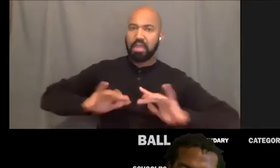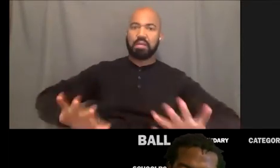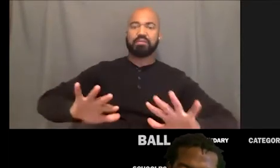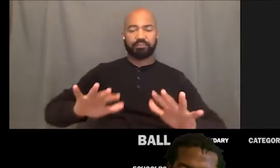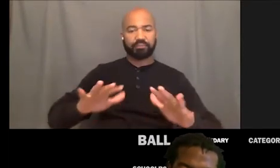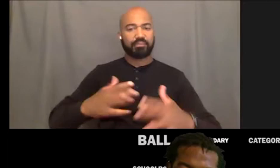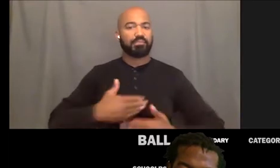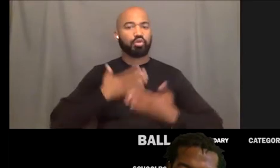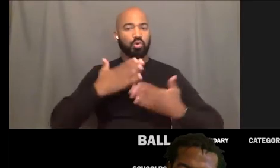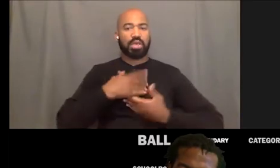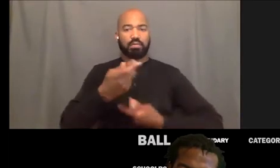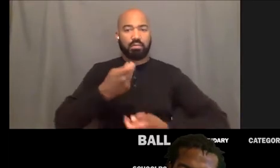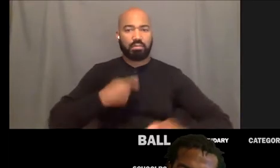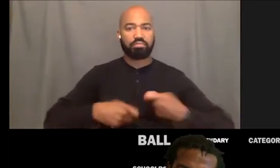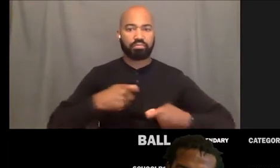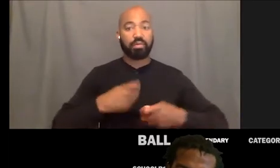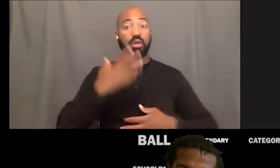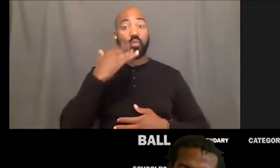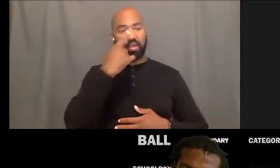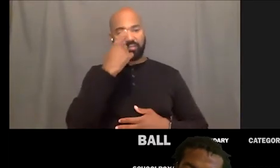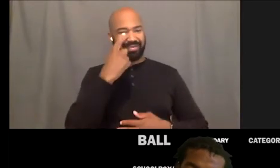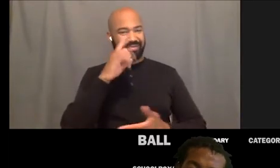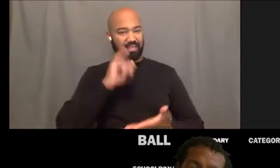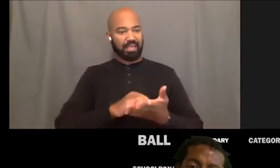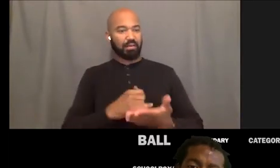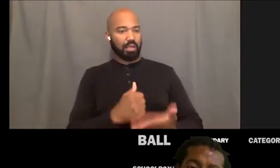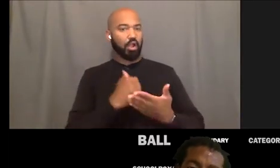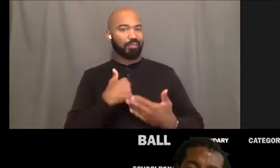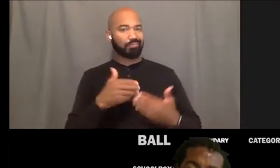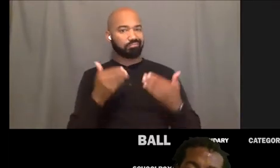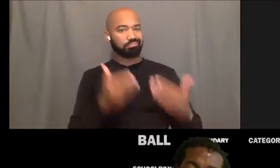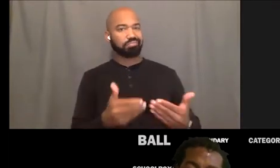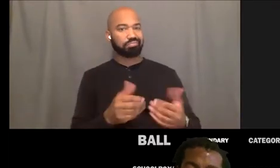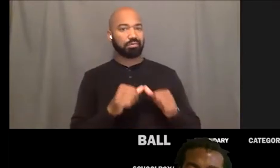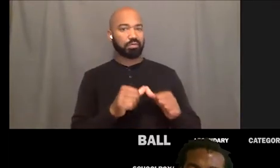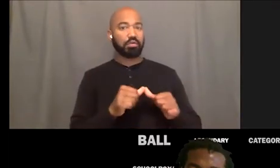because I gotta find something to keep me going. You have to keep refilling your cup.